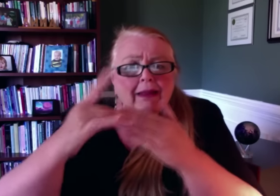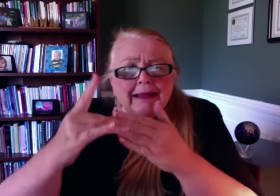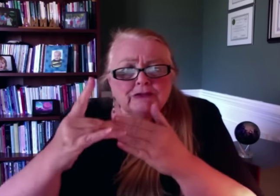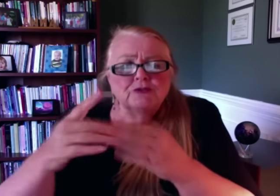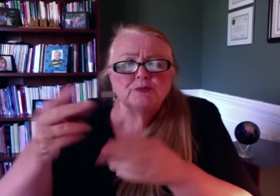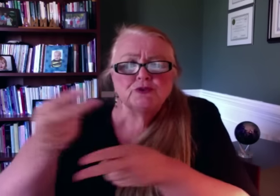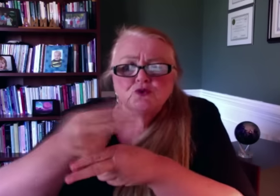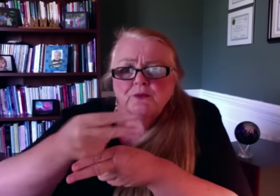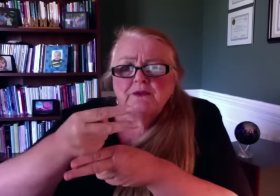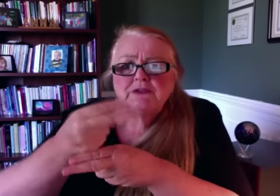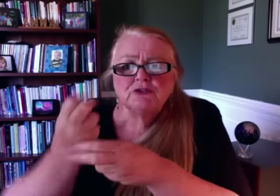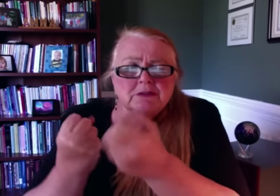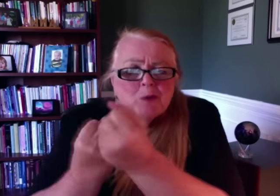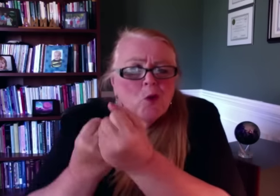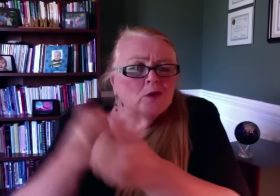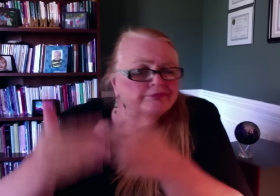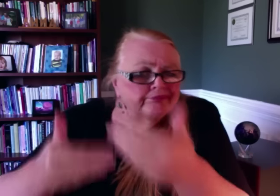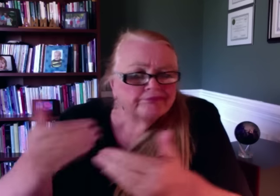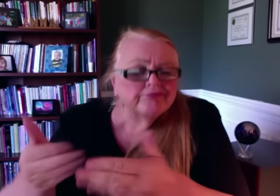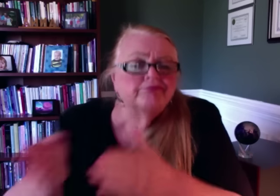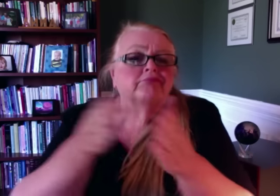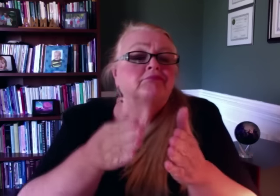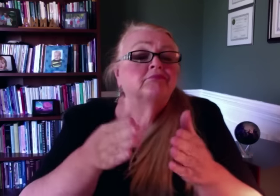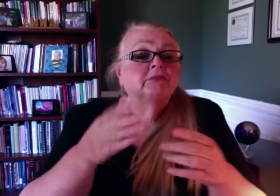leadership and supervision.